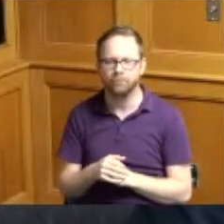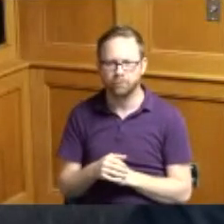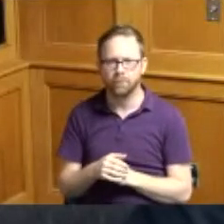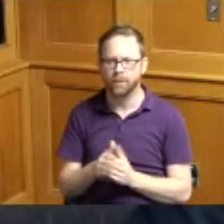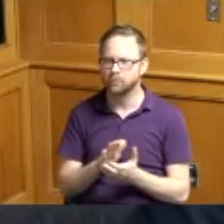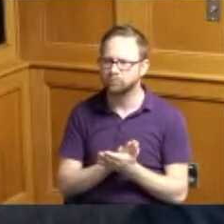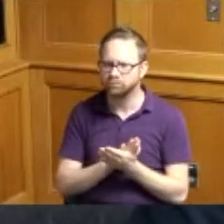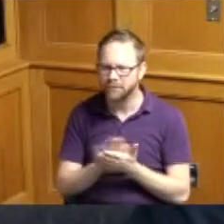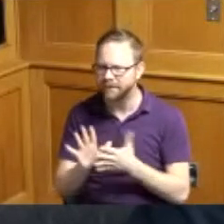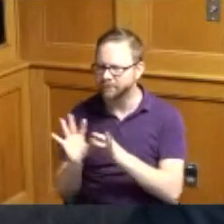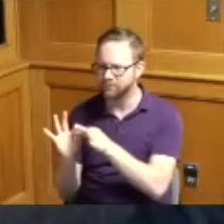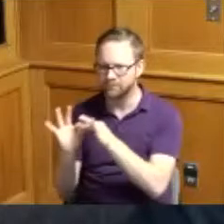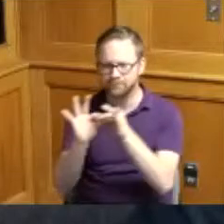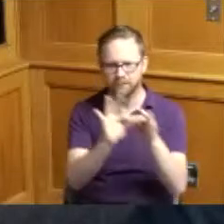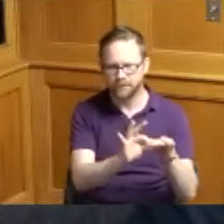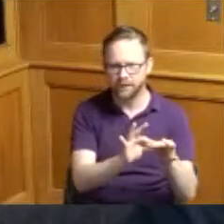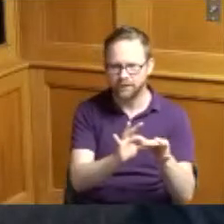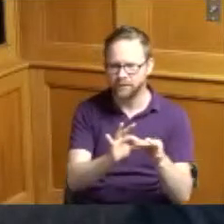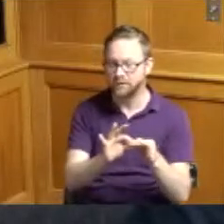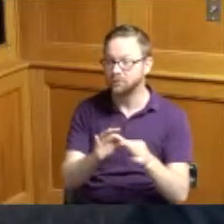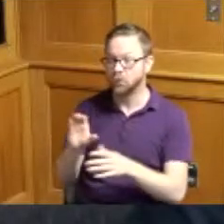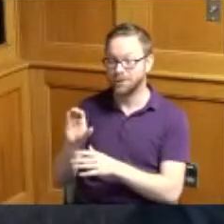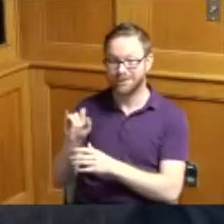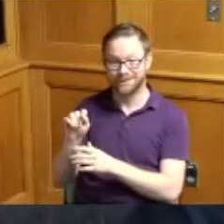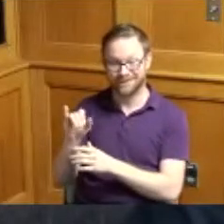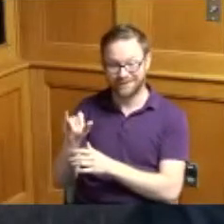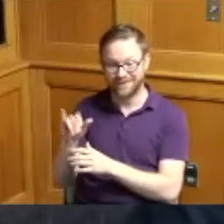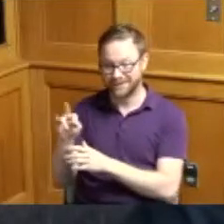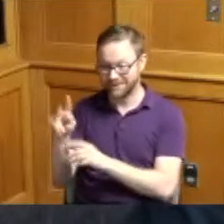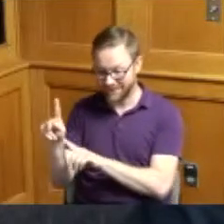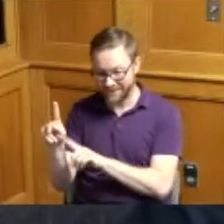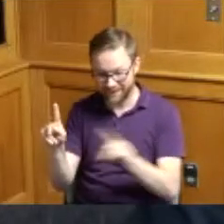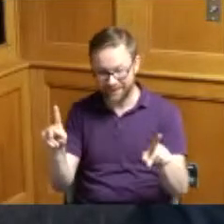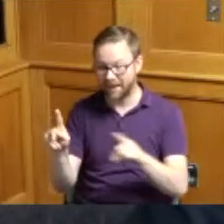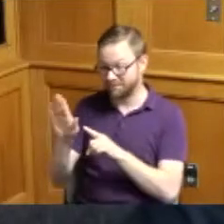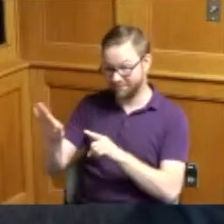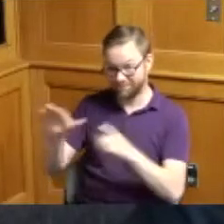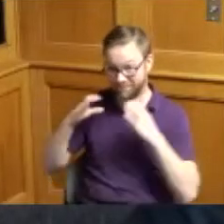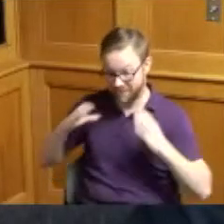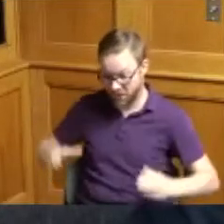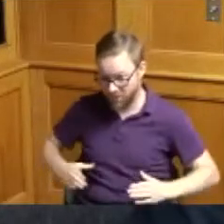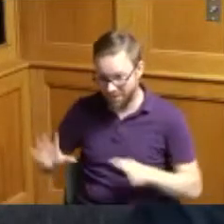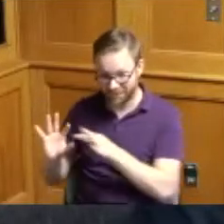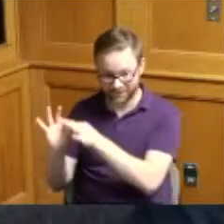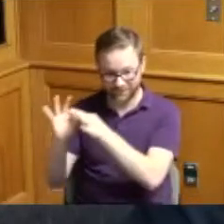connection between the work of City Link and the clients they serve and then the need for of those